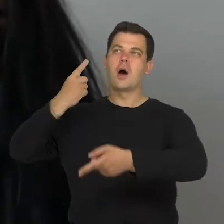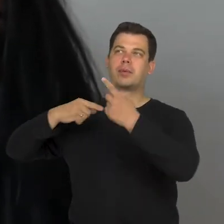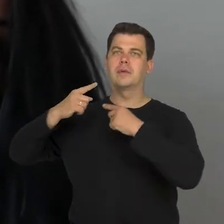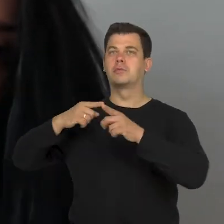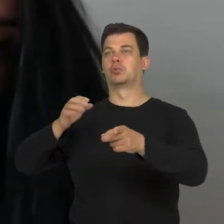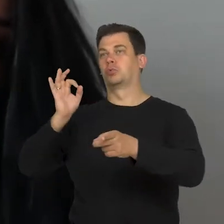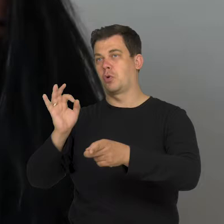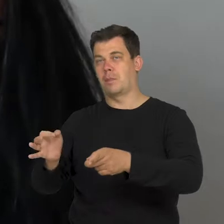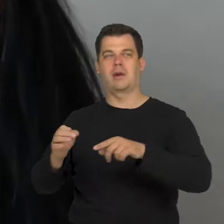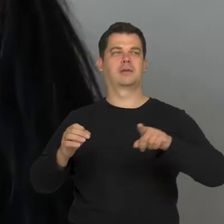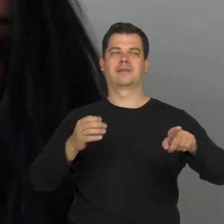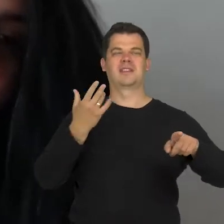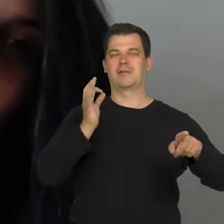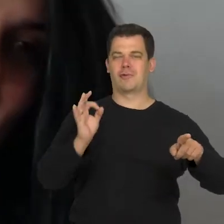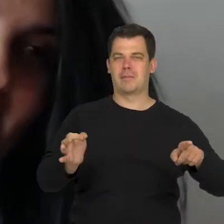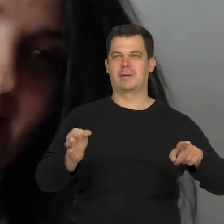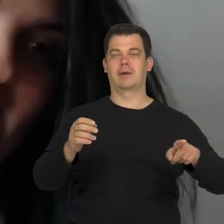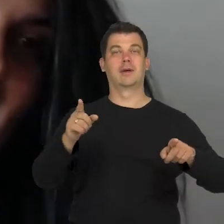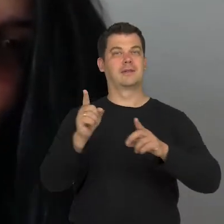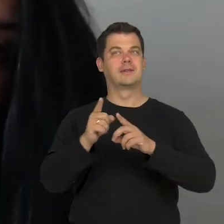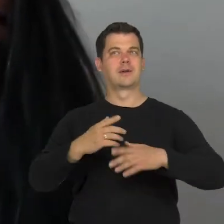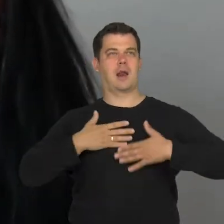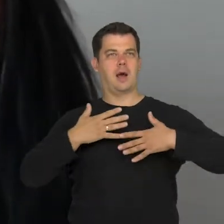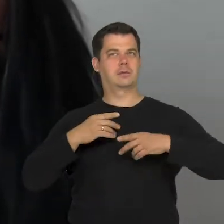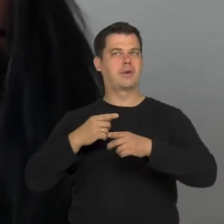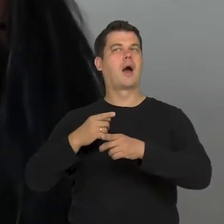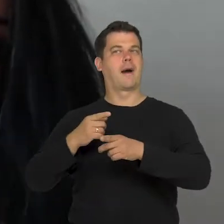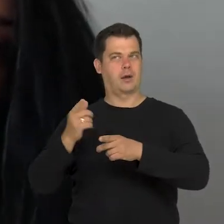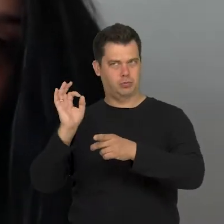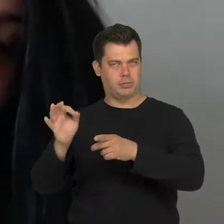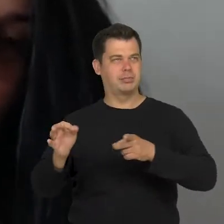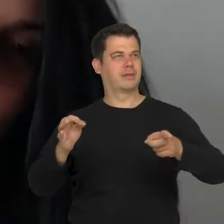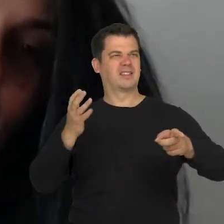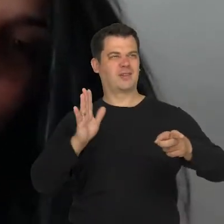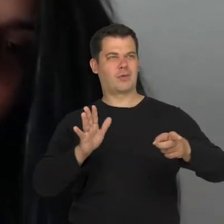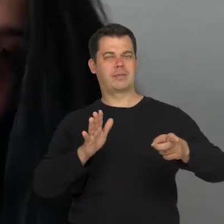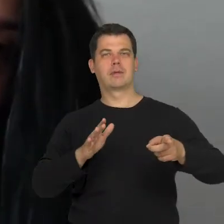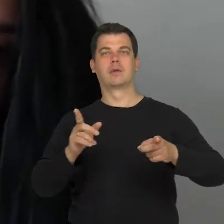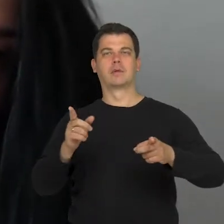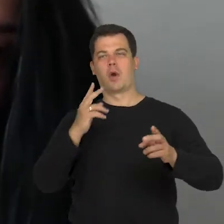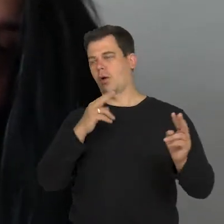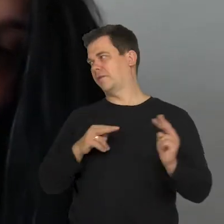these images make people react in a specific way so we should look away from these images.